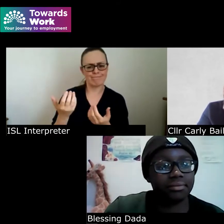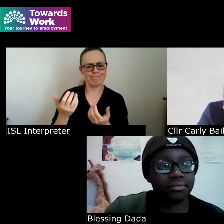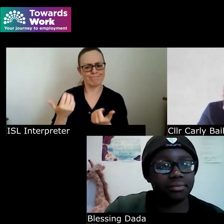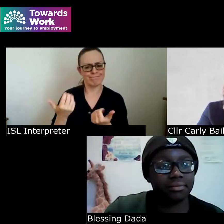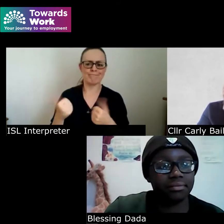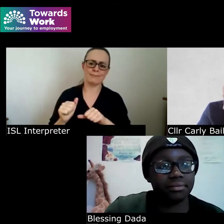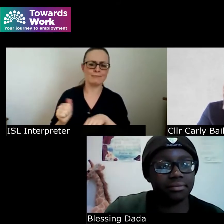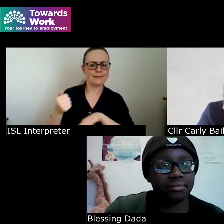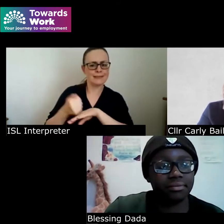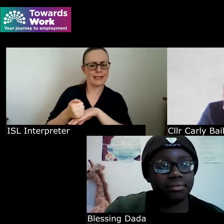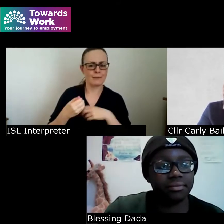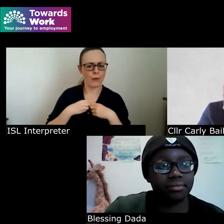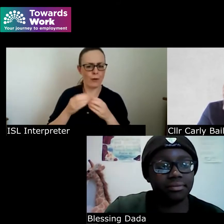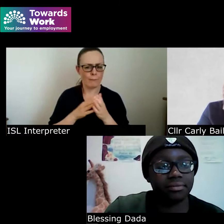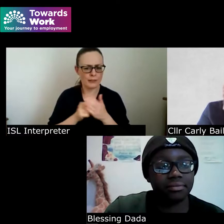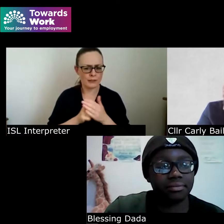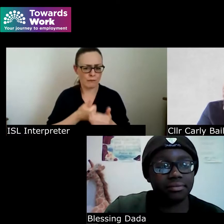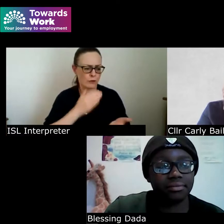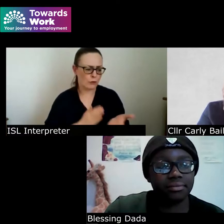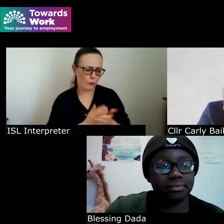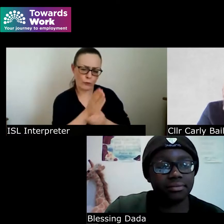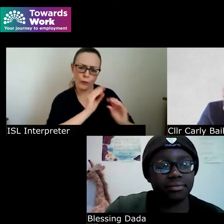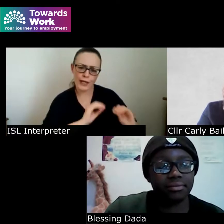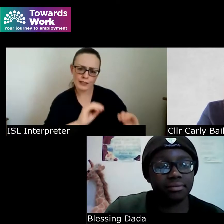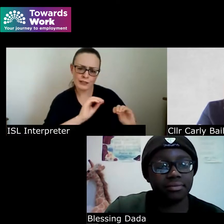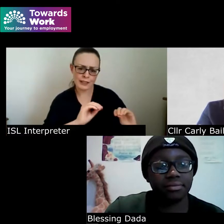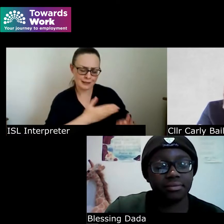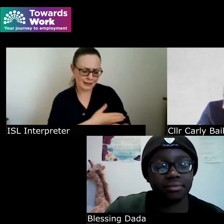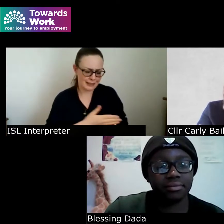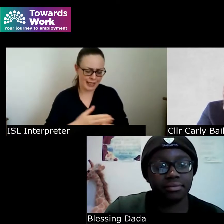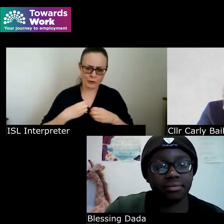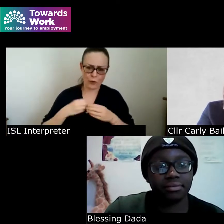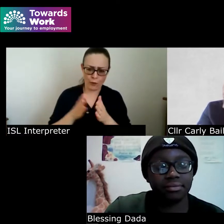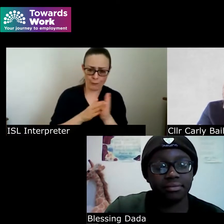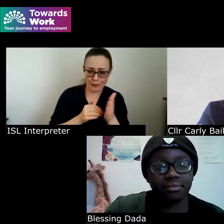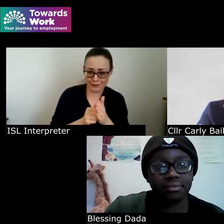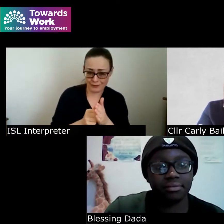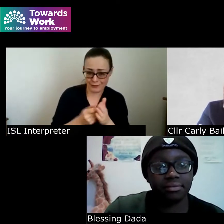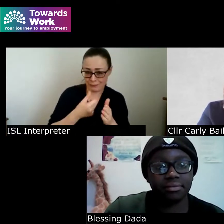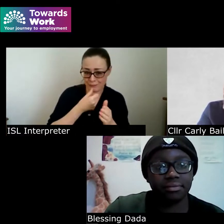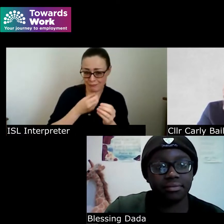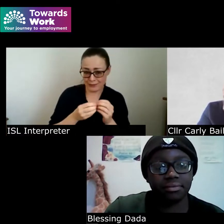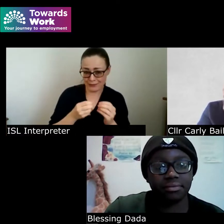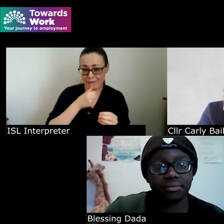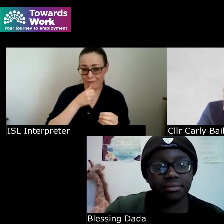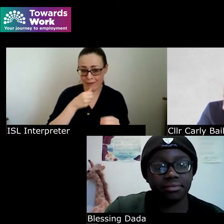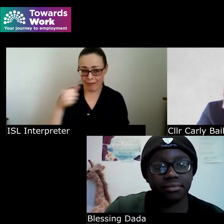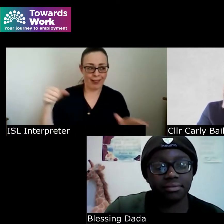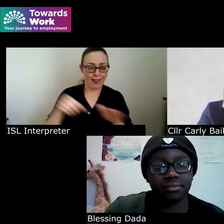education to go through starting a business failing dramatically as you say and then being